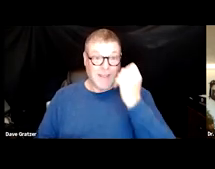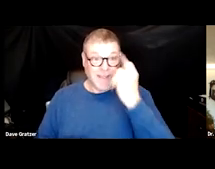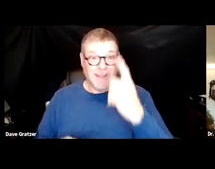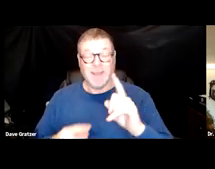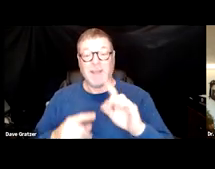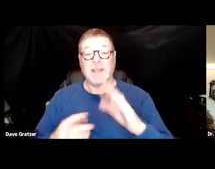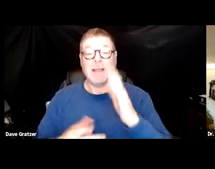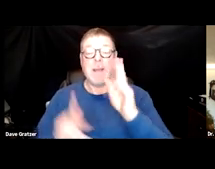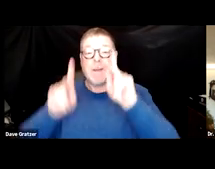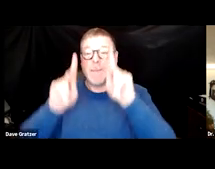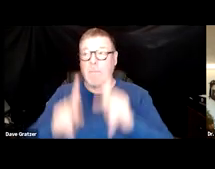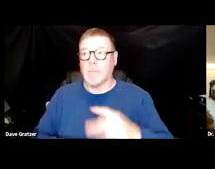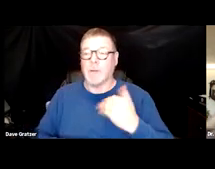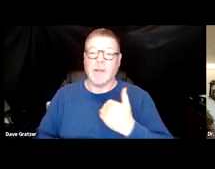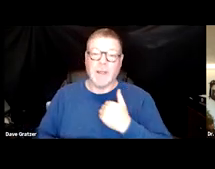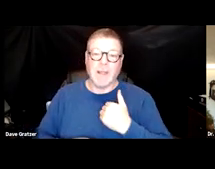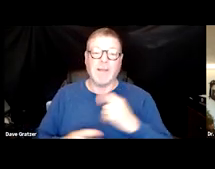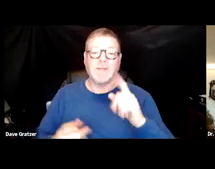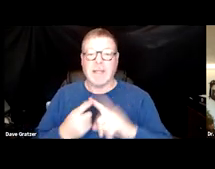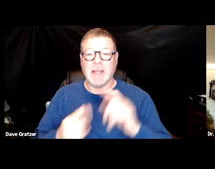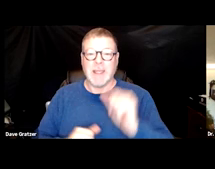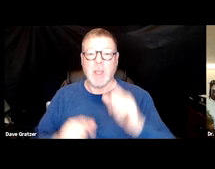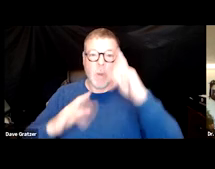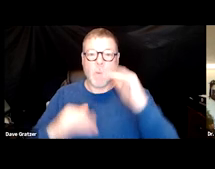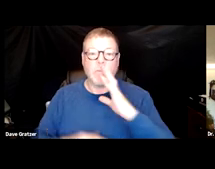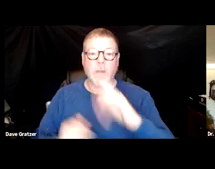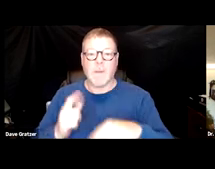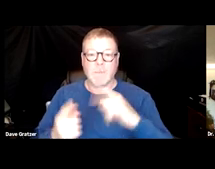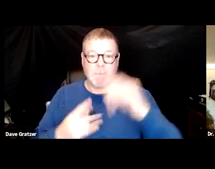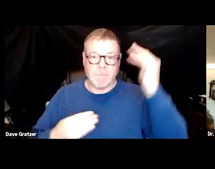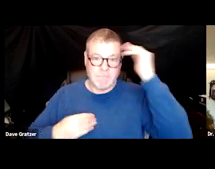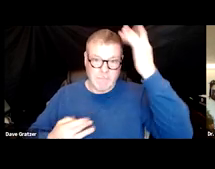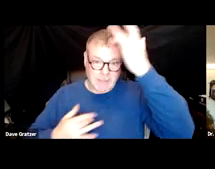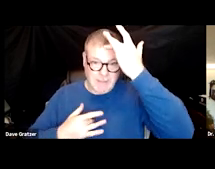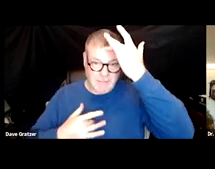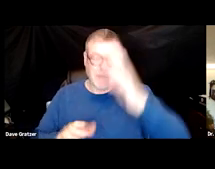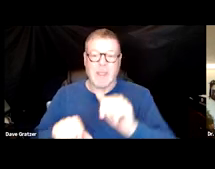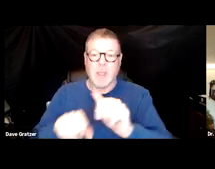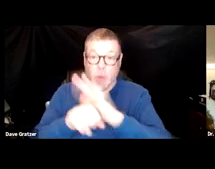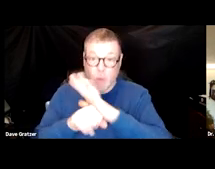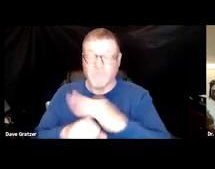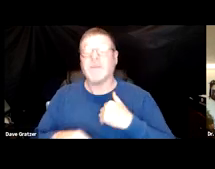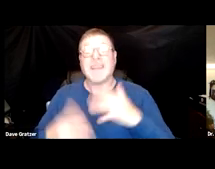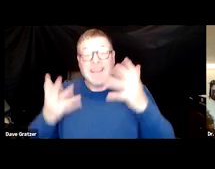someone had hoped I could talk more about mental illness and COVID and I did some research and it really,